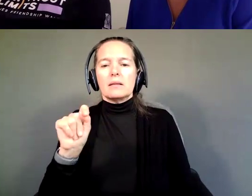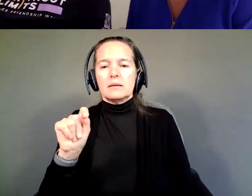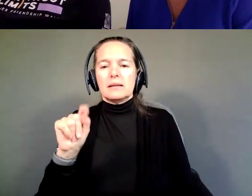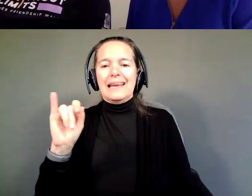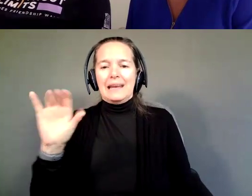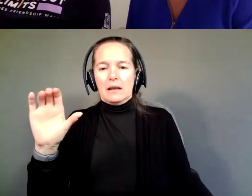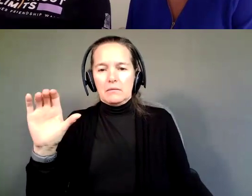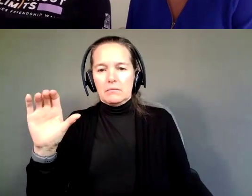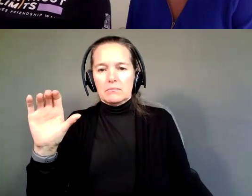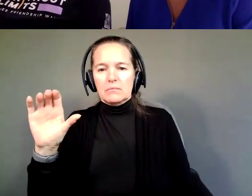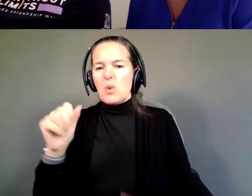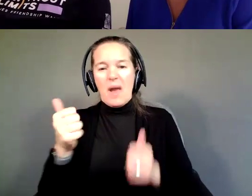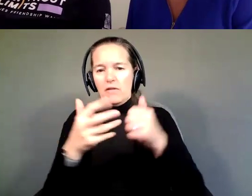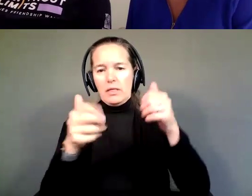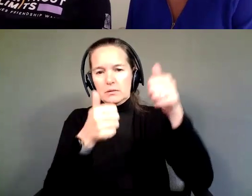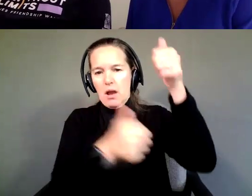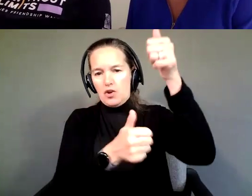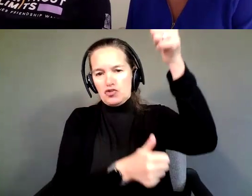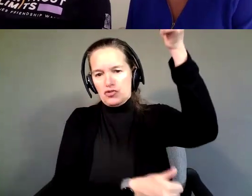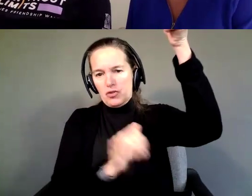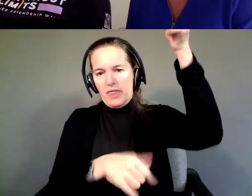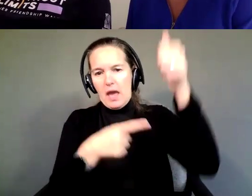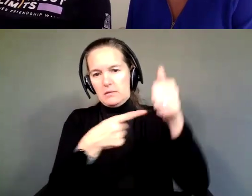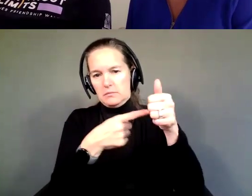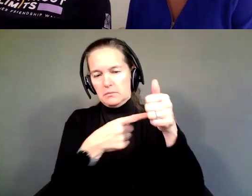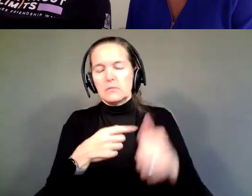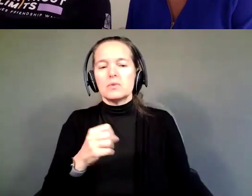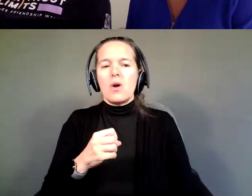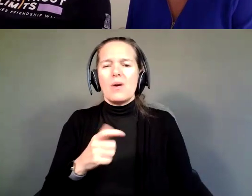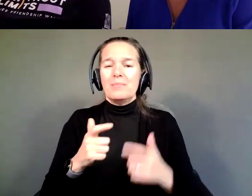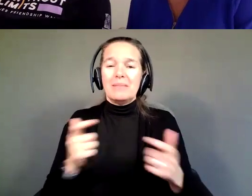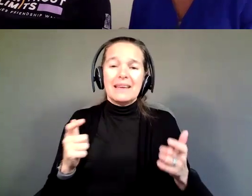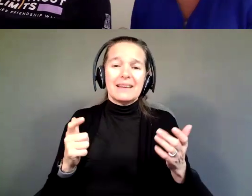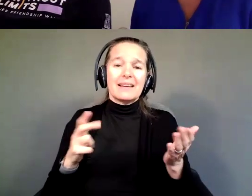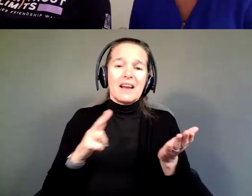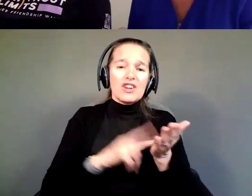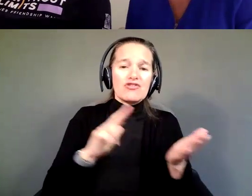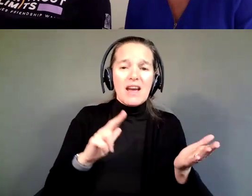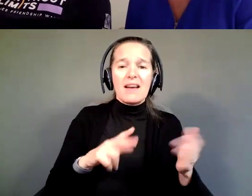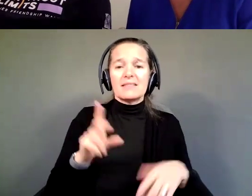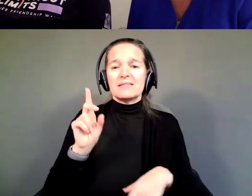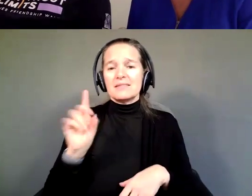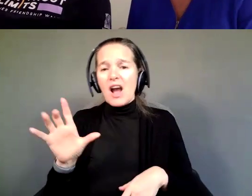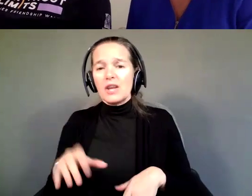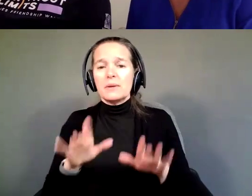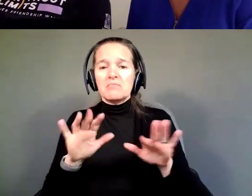As far as all the big contracts and documents, I sign.